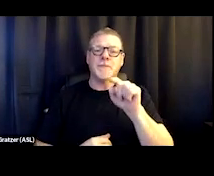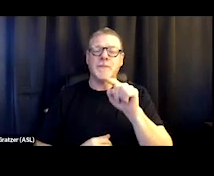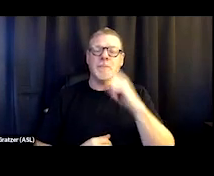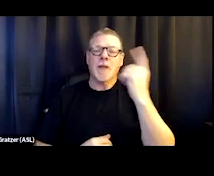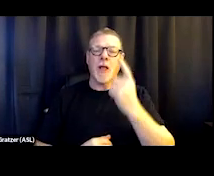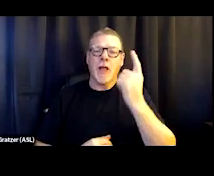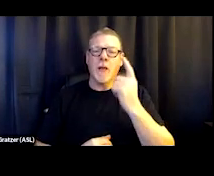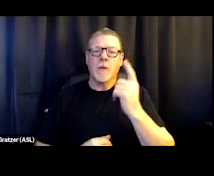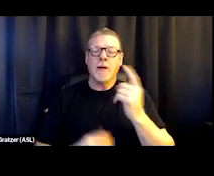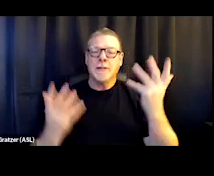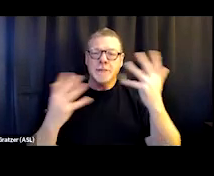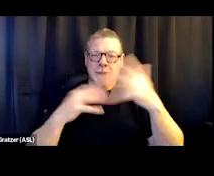of integrating a federally health,